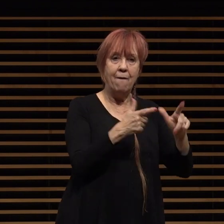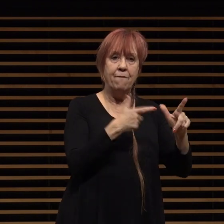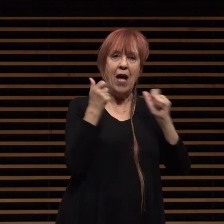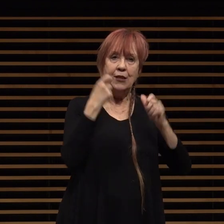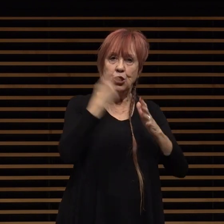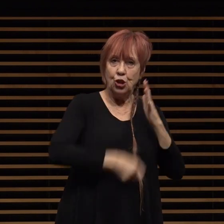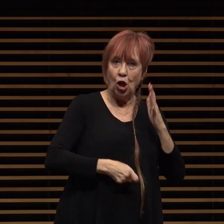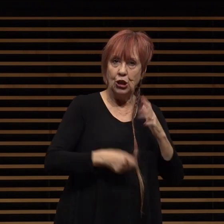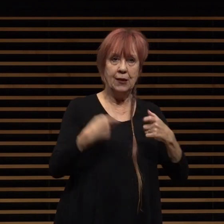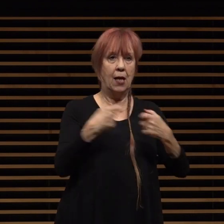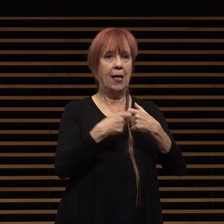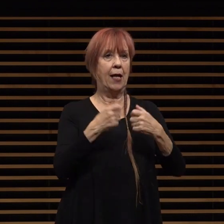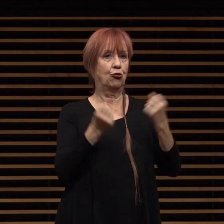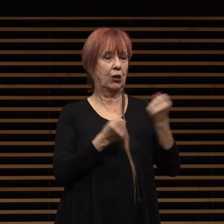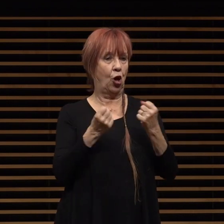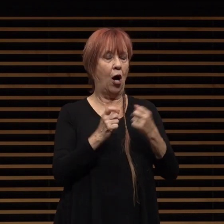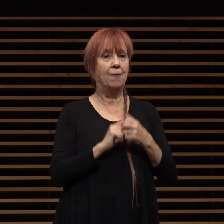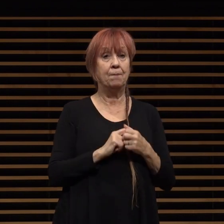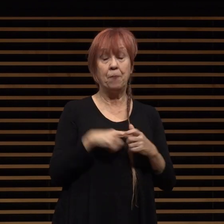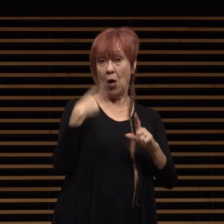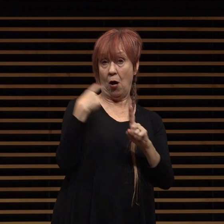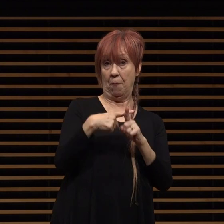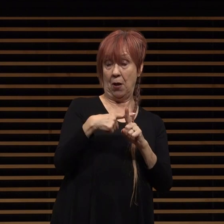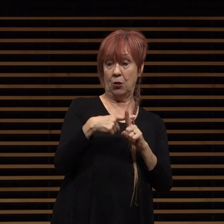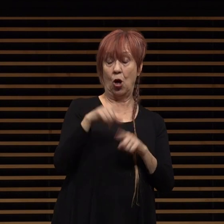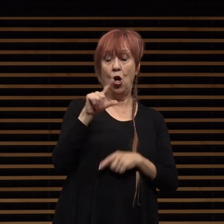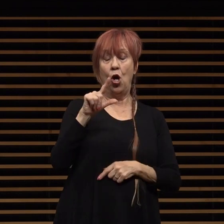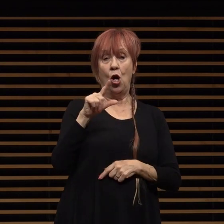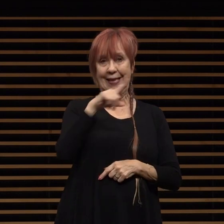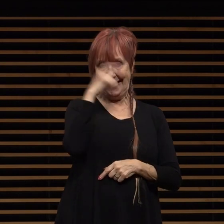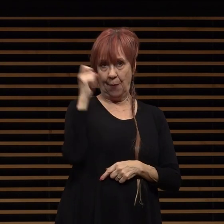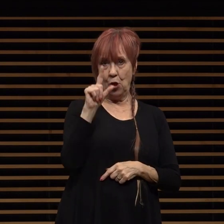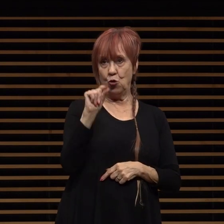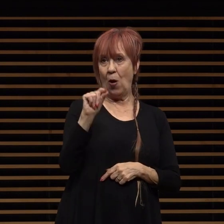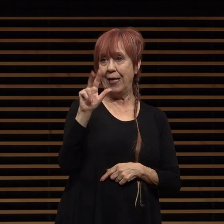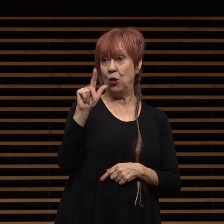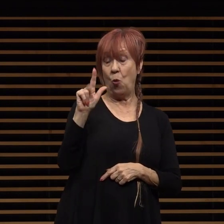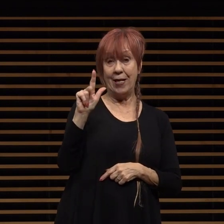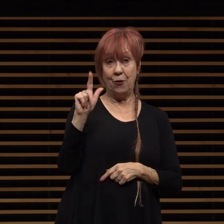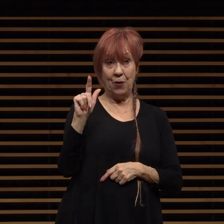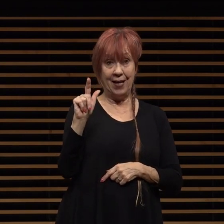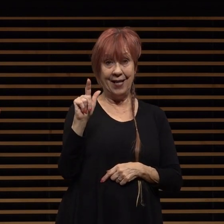plus into in the summer of 2023 for all